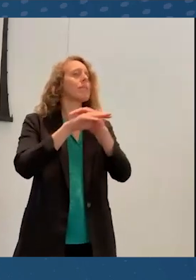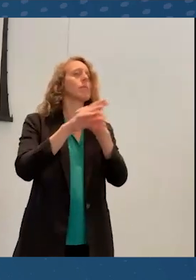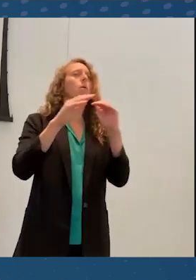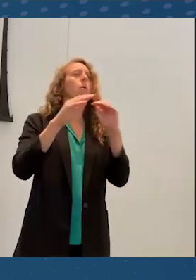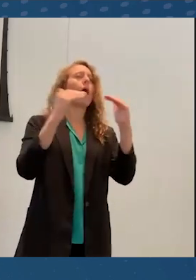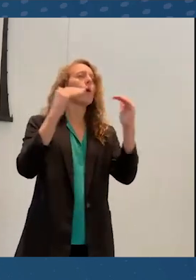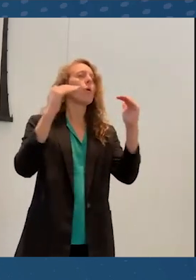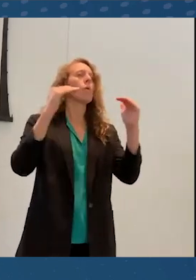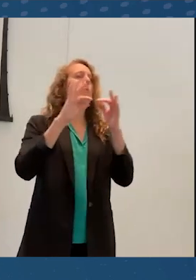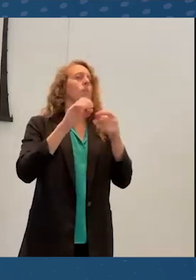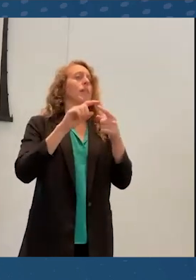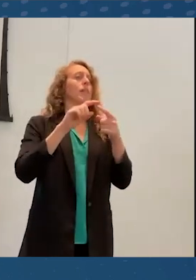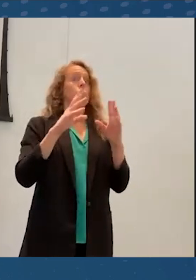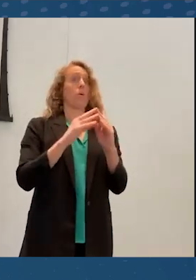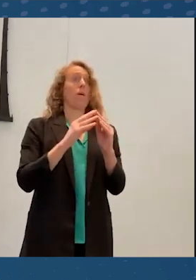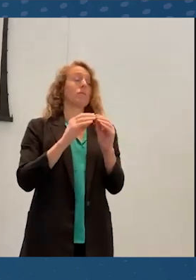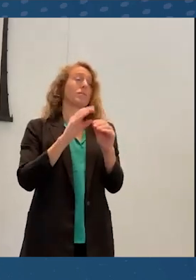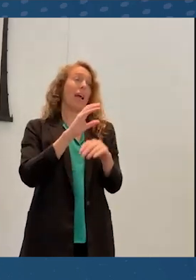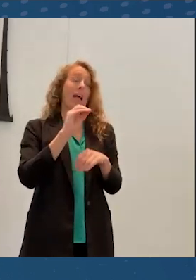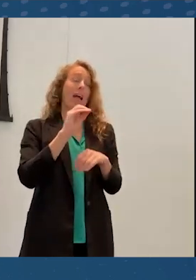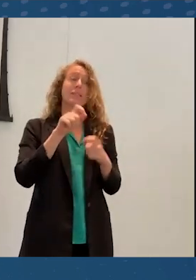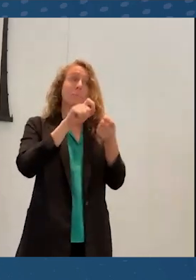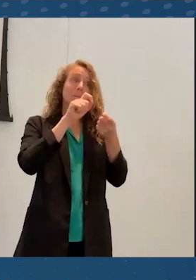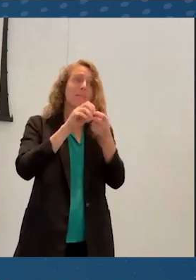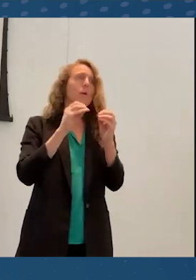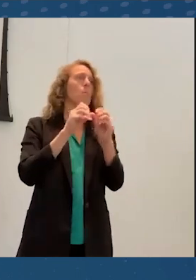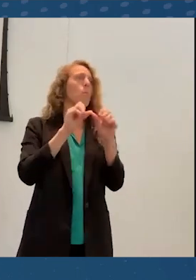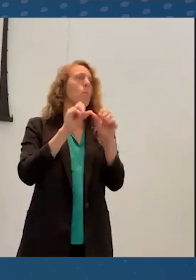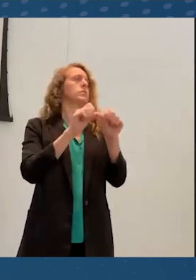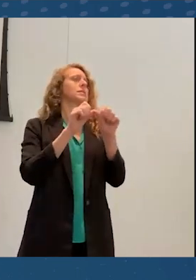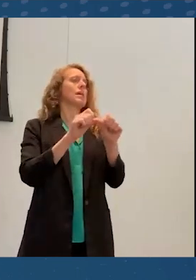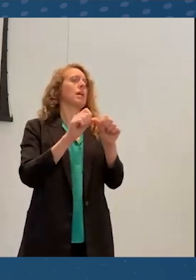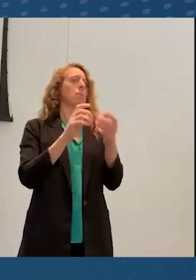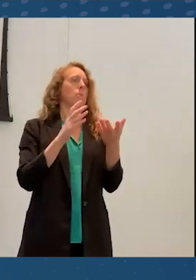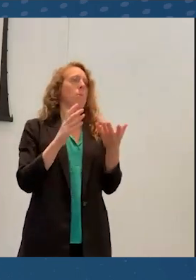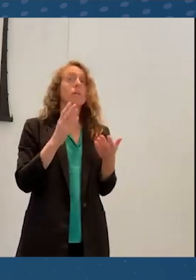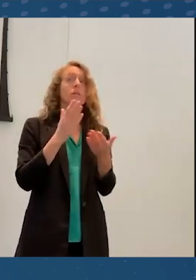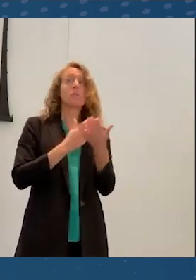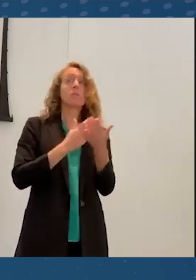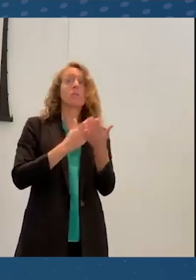particularly more sustainable than those that are held exclusively in the physical world.